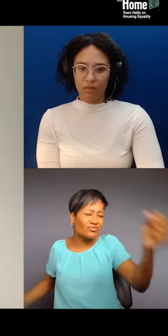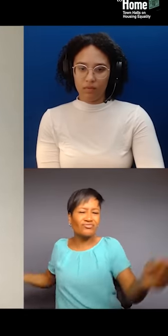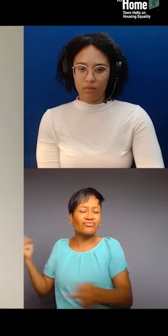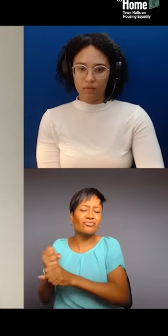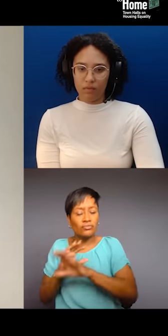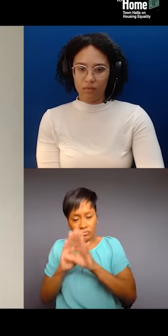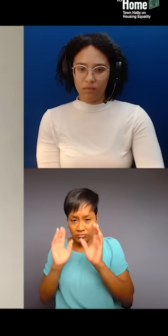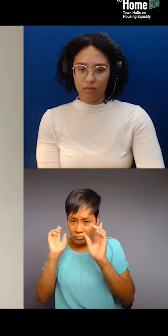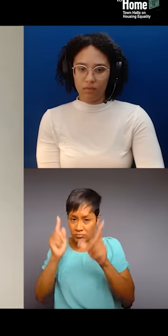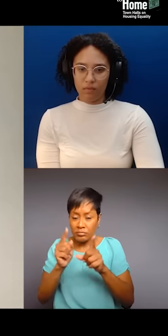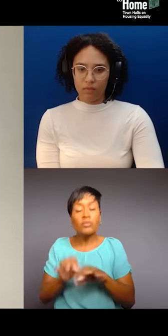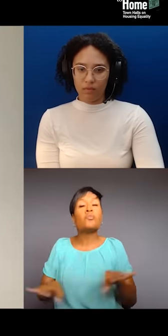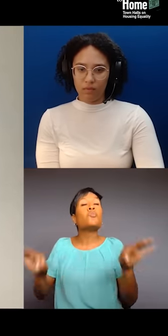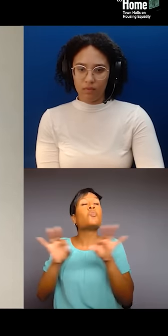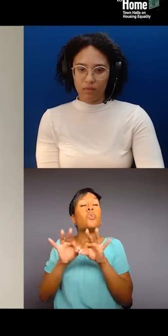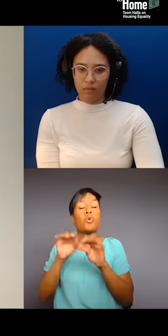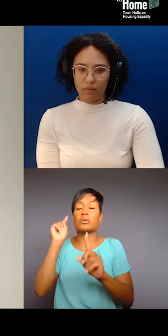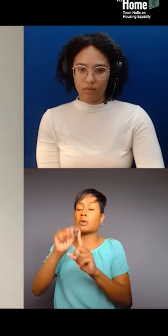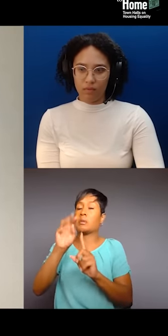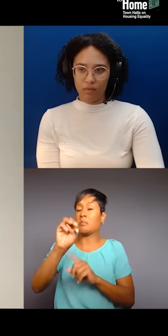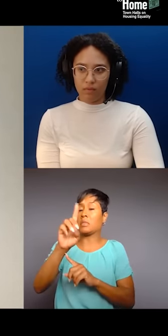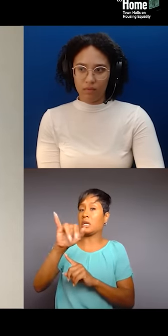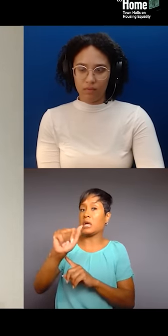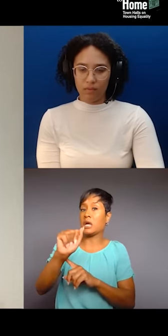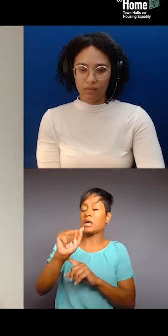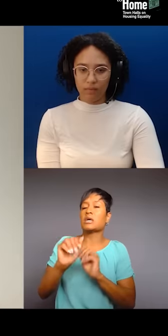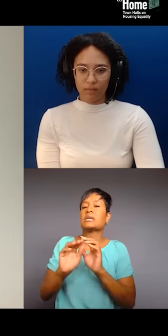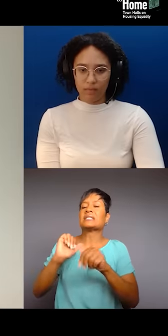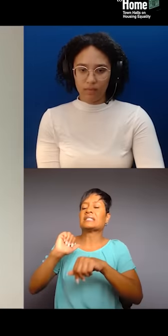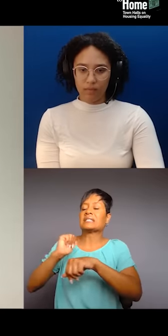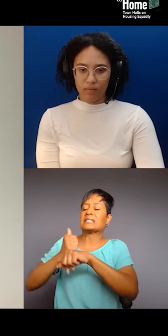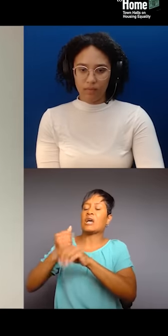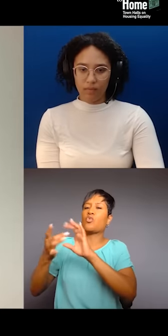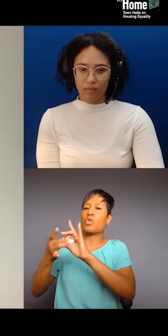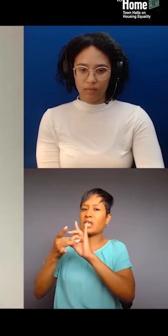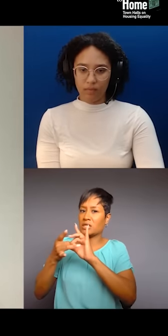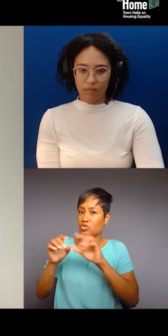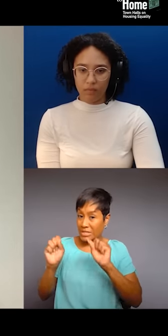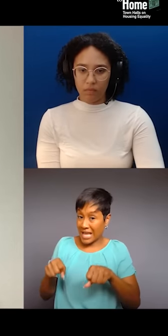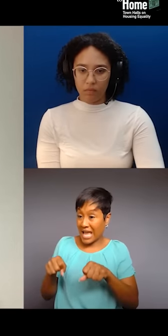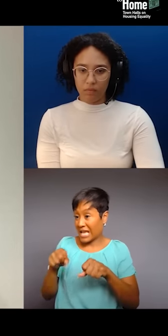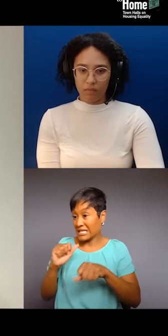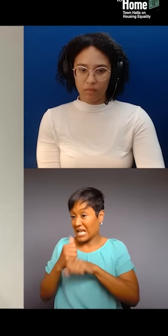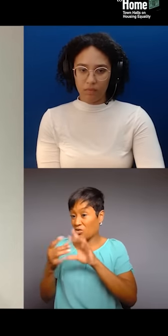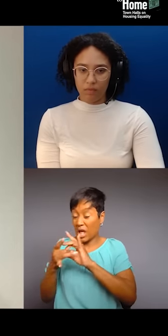with the media is developing relationships with them where you can, but understand that we control the media